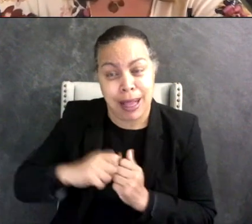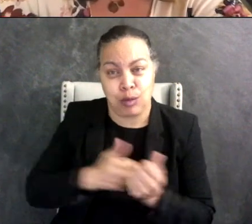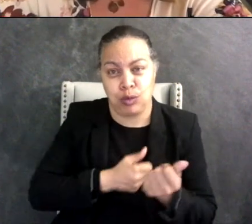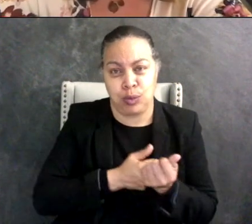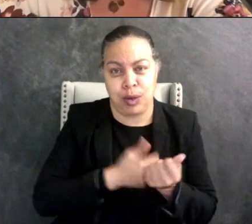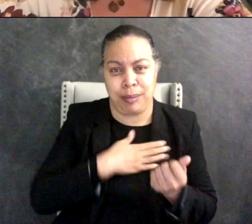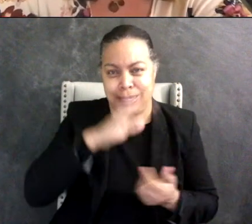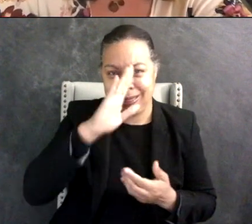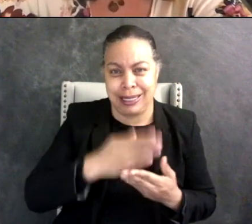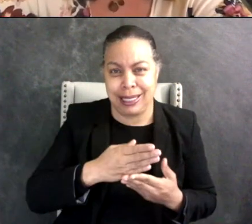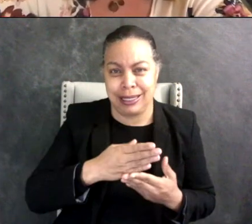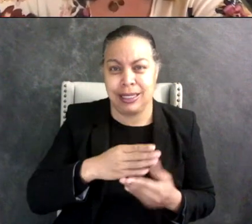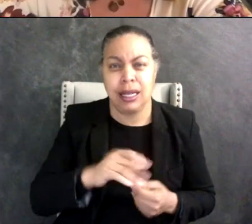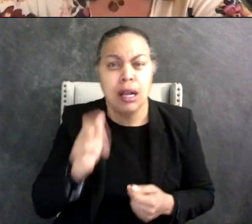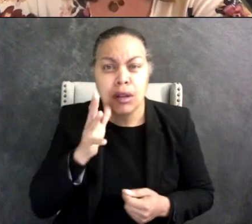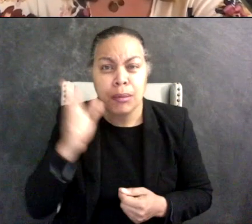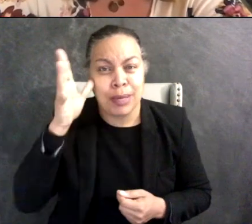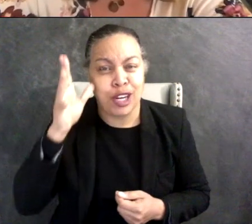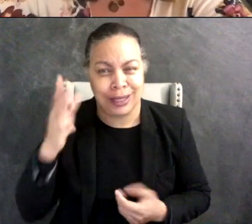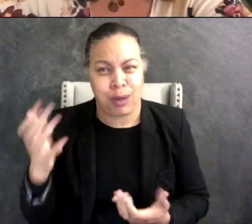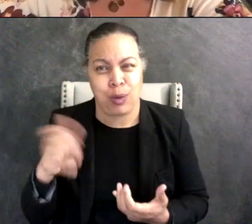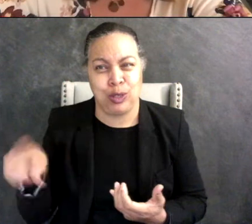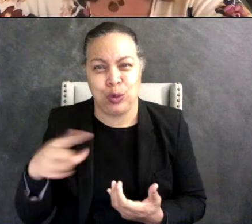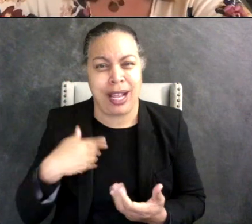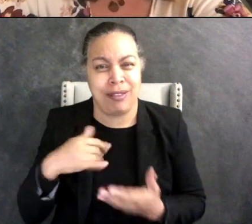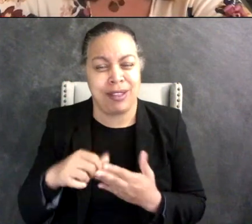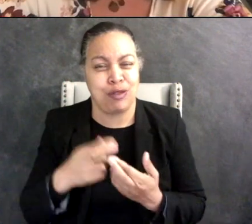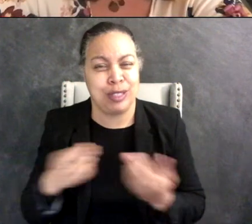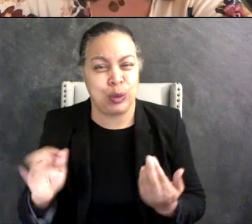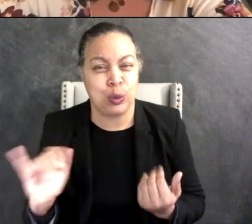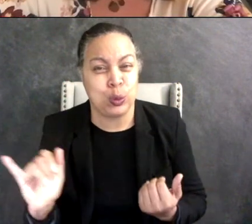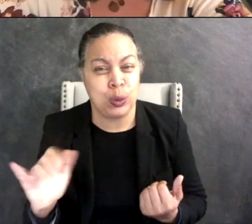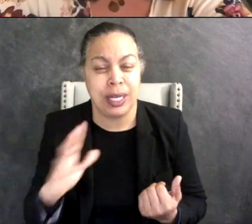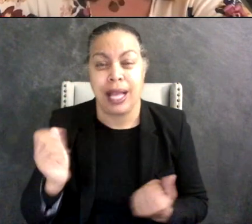I wanted other parents to have that resource but I also wanted autistic people to have a resource